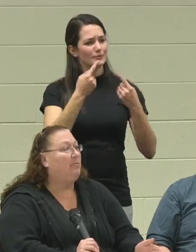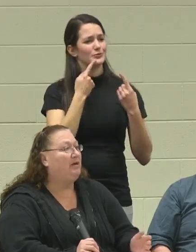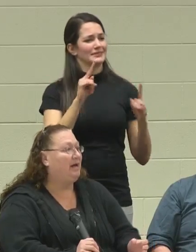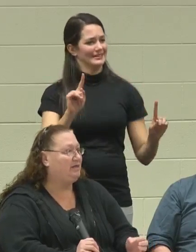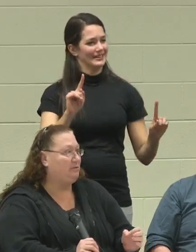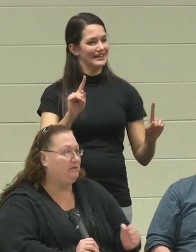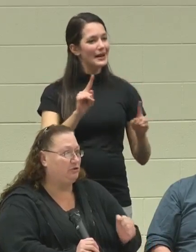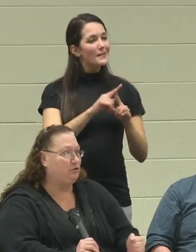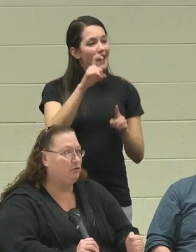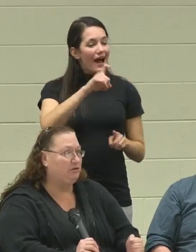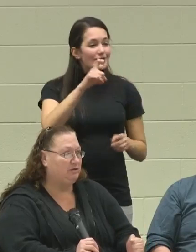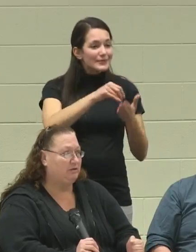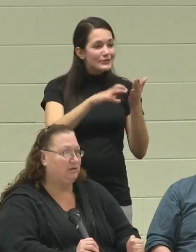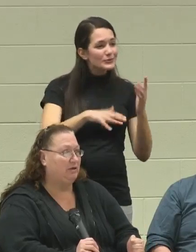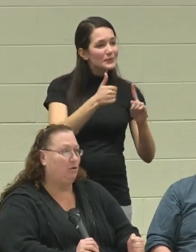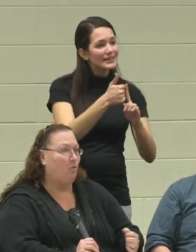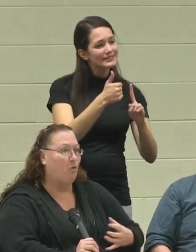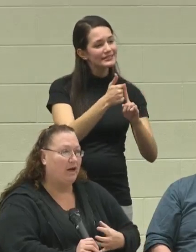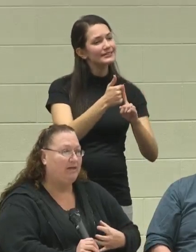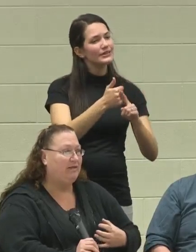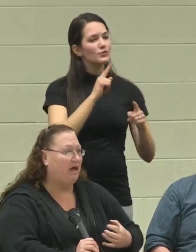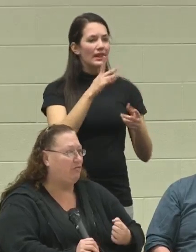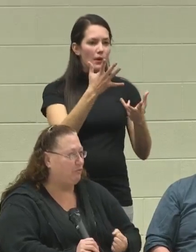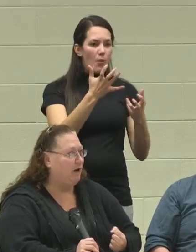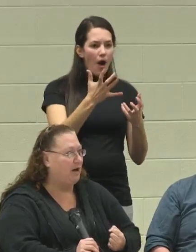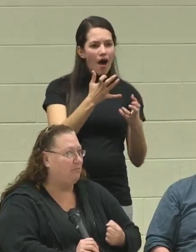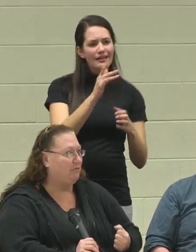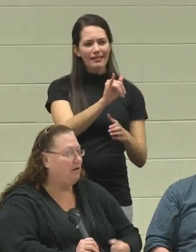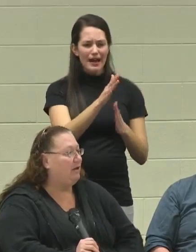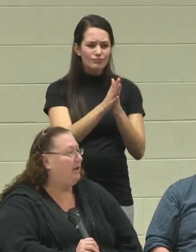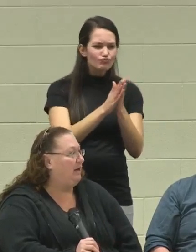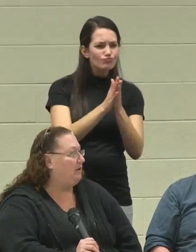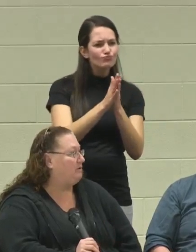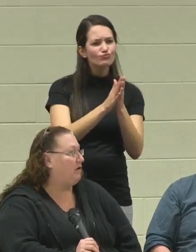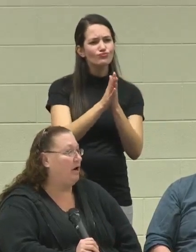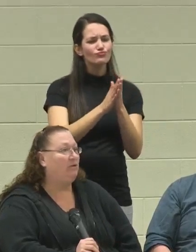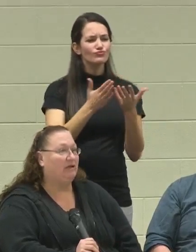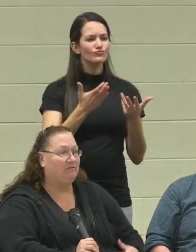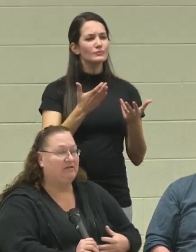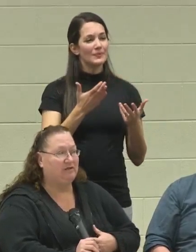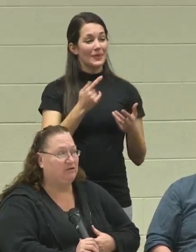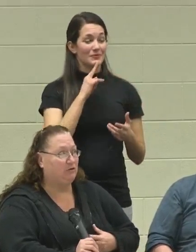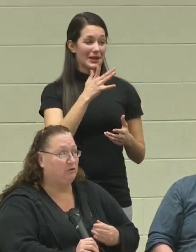But it has to be the students wanting that thrive, and I would love to see the students